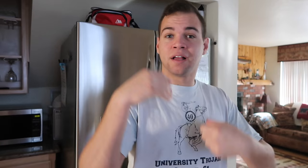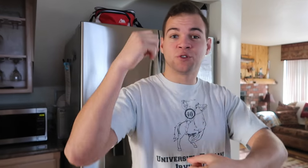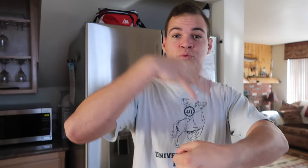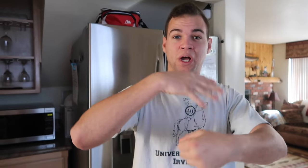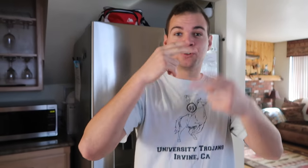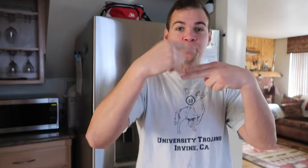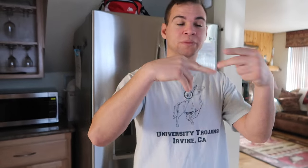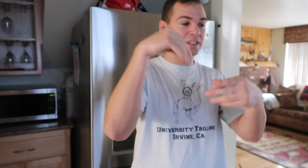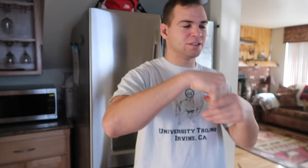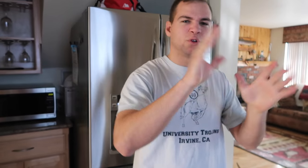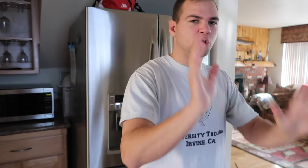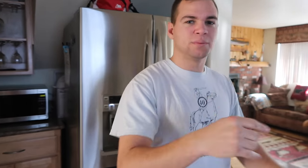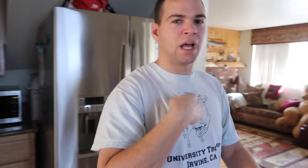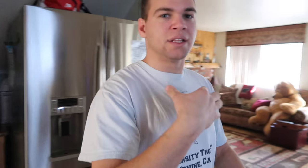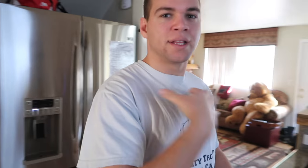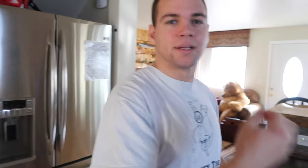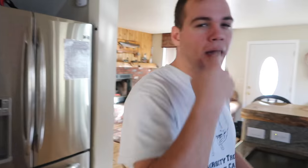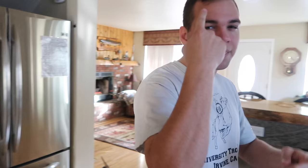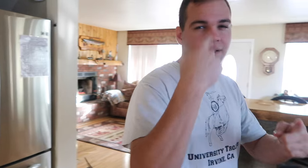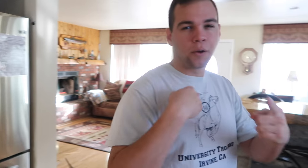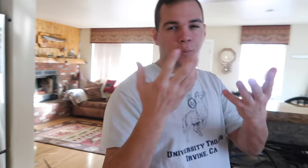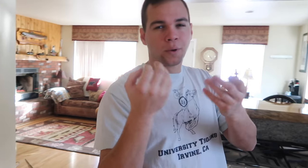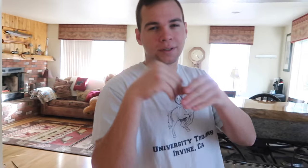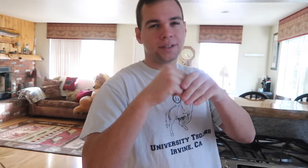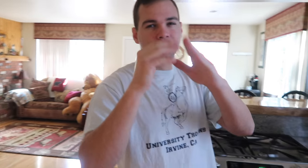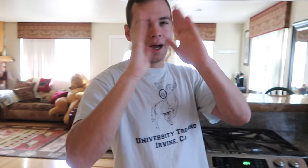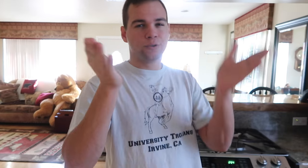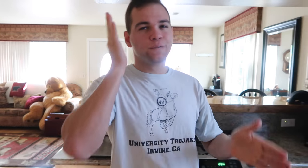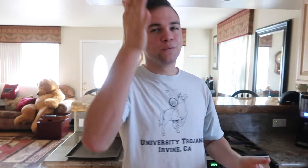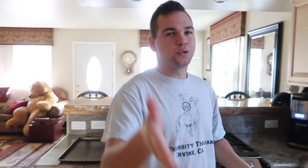they have a trashcan built in i like it. i think i want it in my house in the future